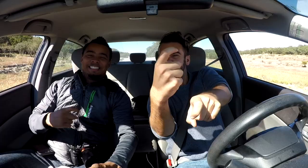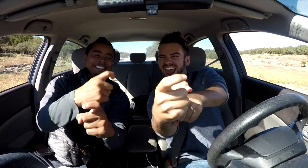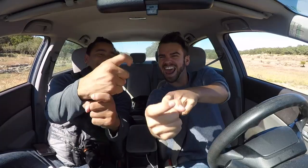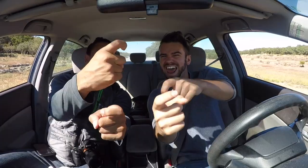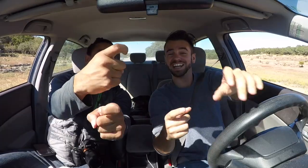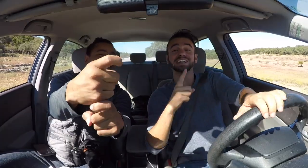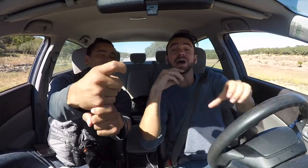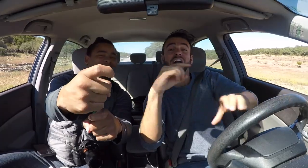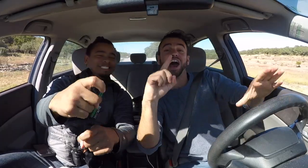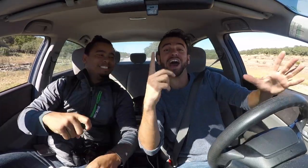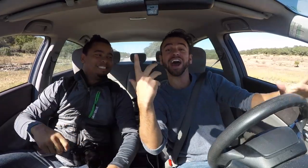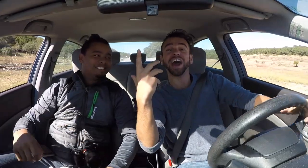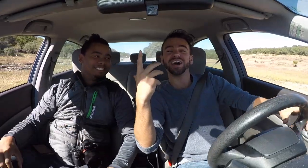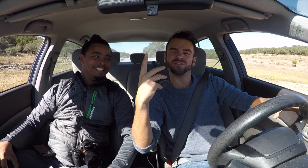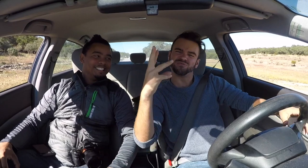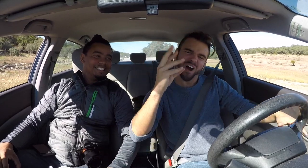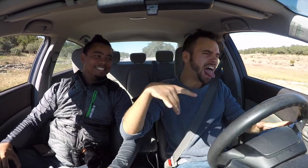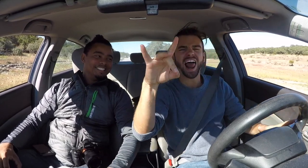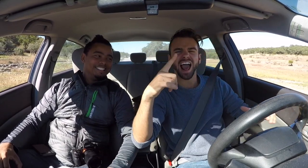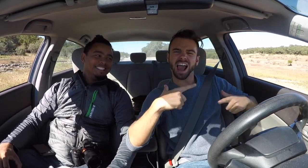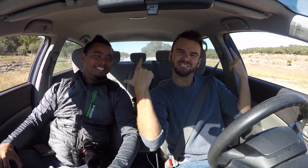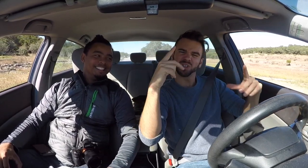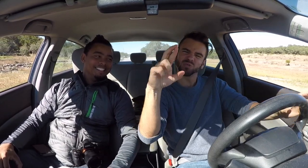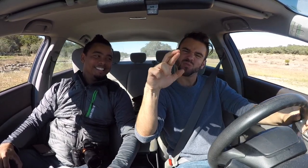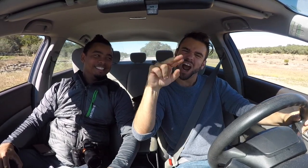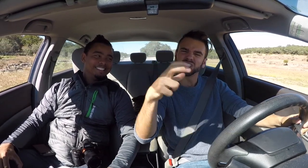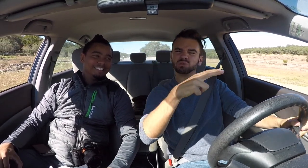We're kidding. Where are we? We're in Wildlife Ranch in Texas.